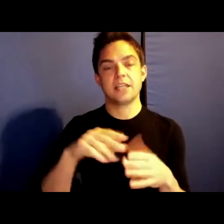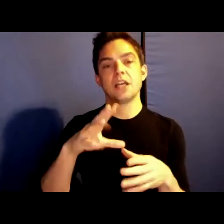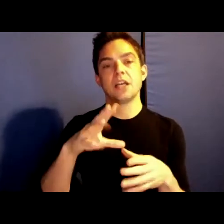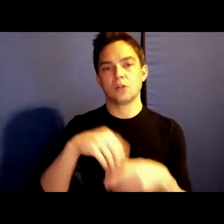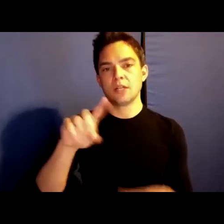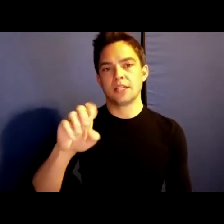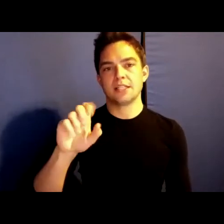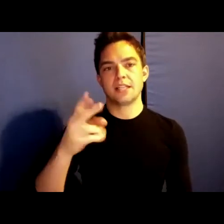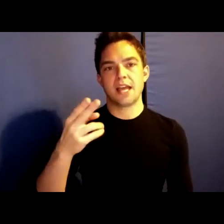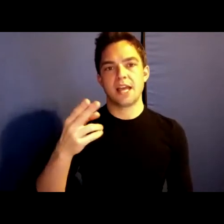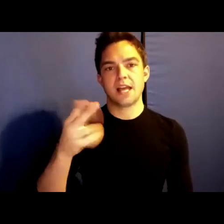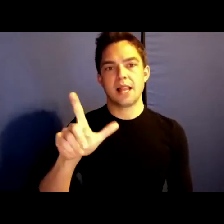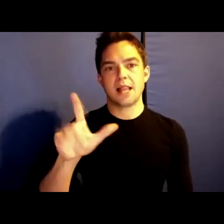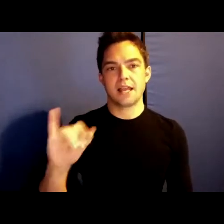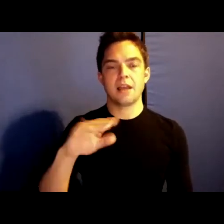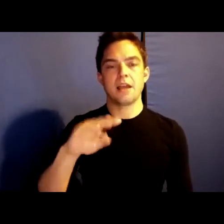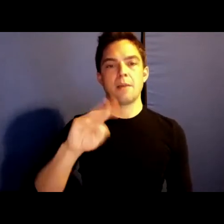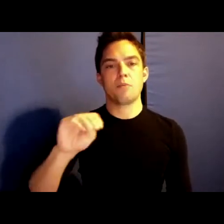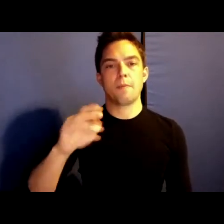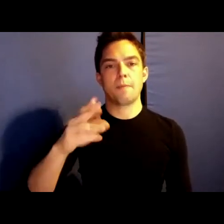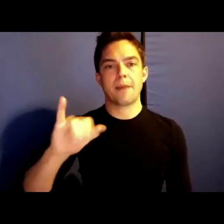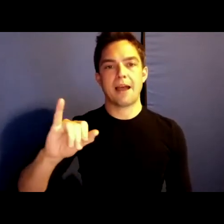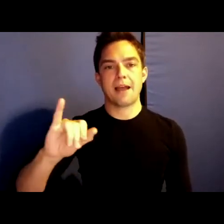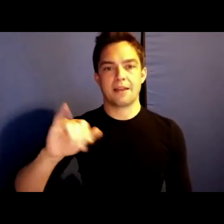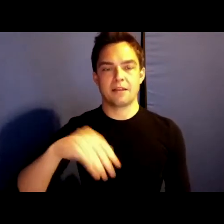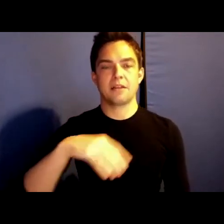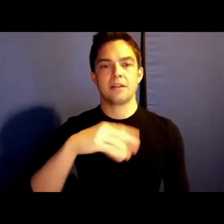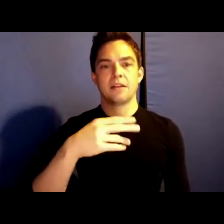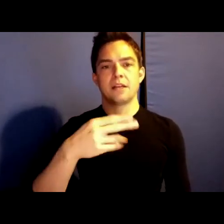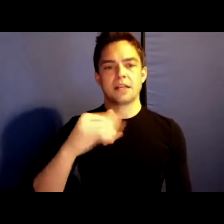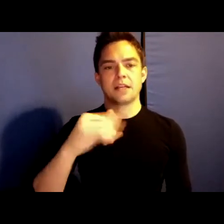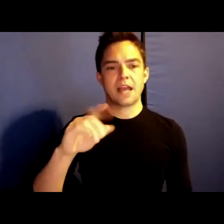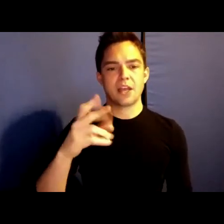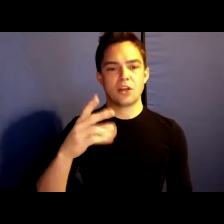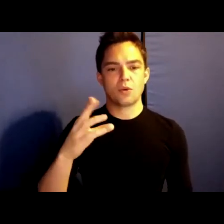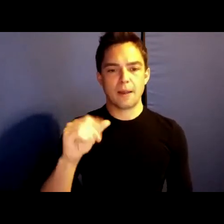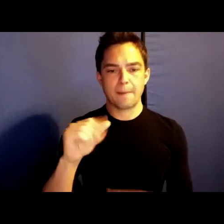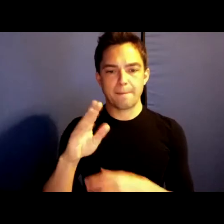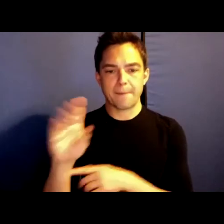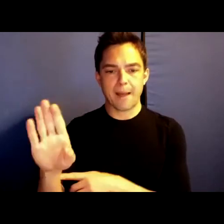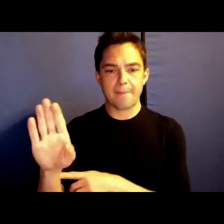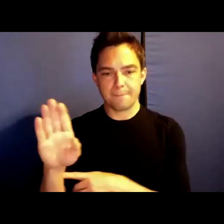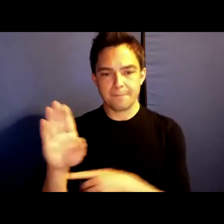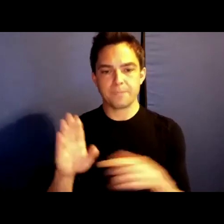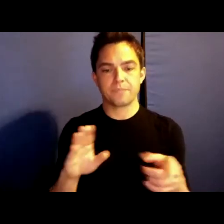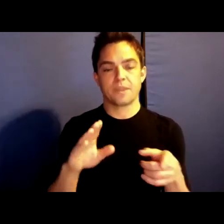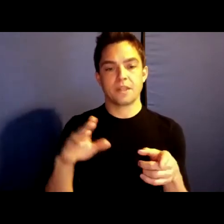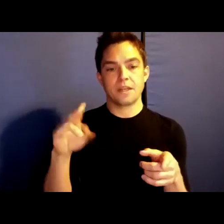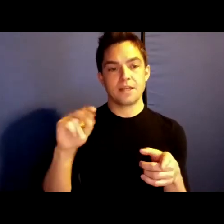Hyderabad. Nais will be your moderator today, and I think